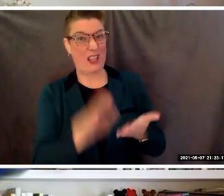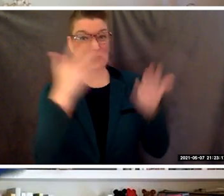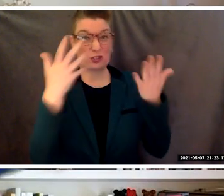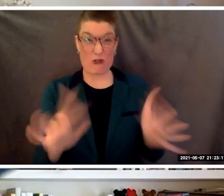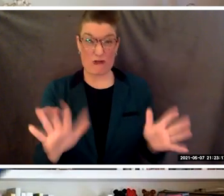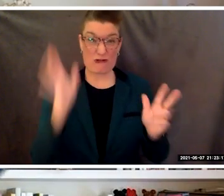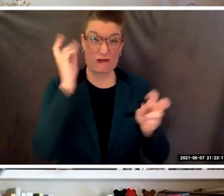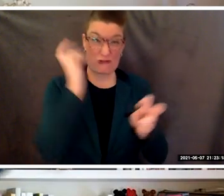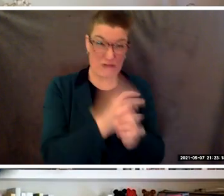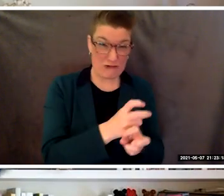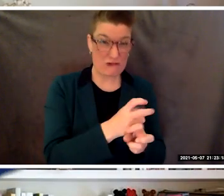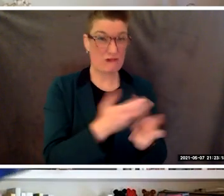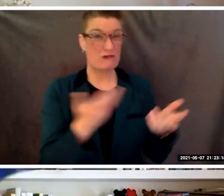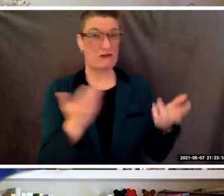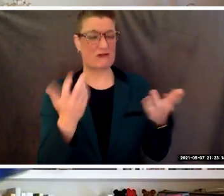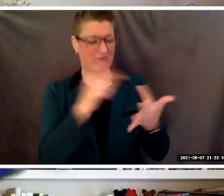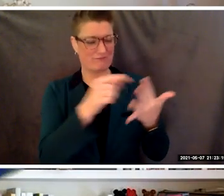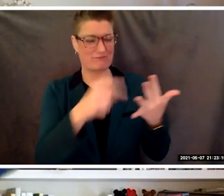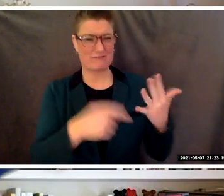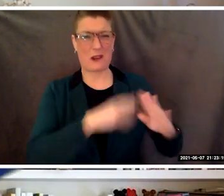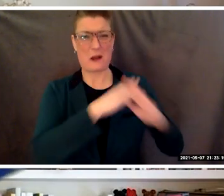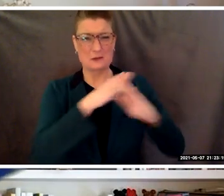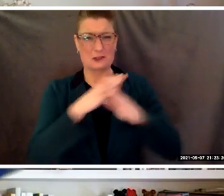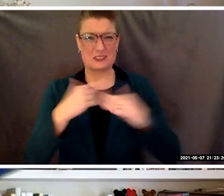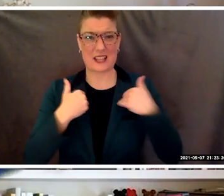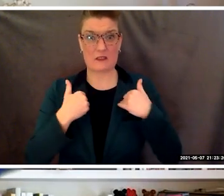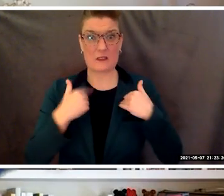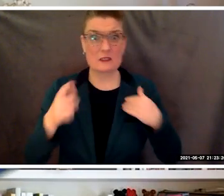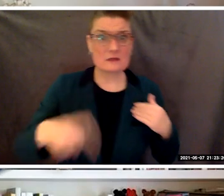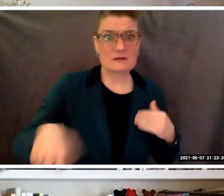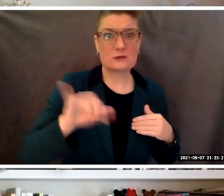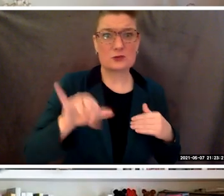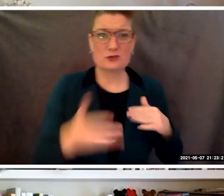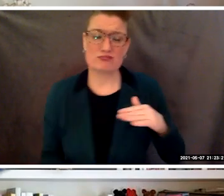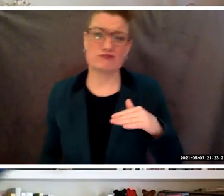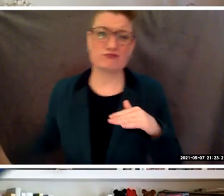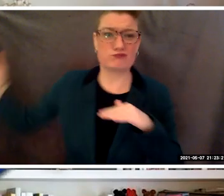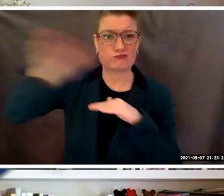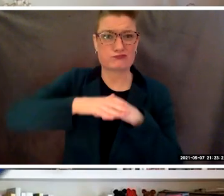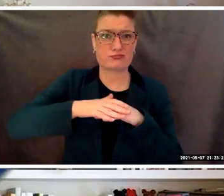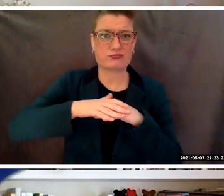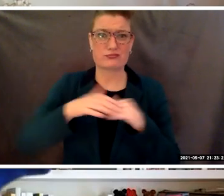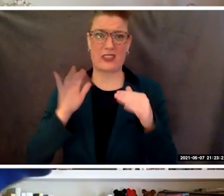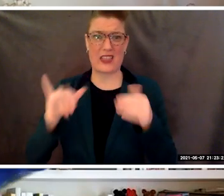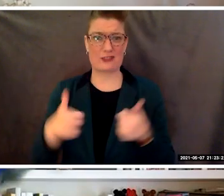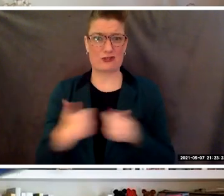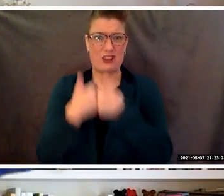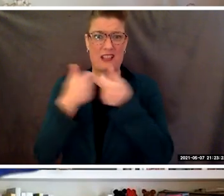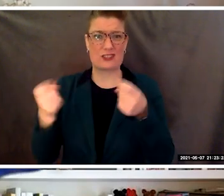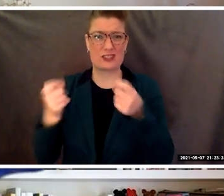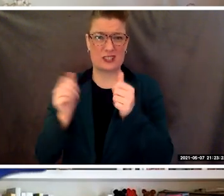with attending college, we have had the monumental challenge of dealing with the global pandemic.